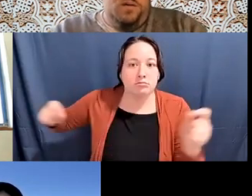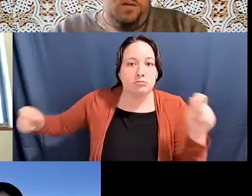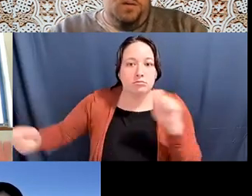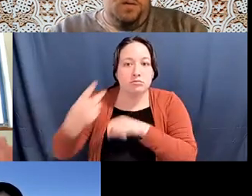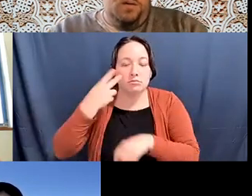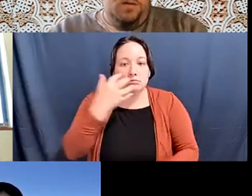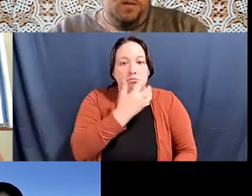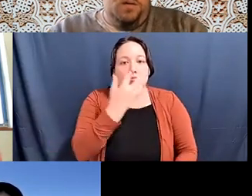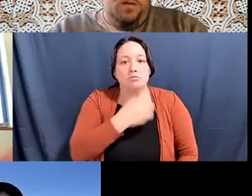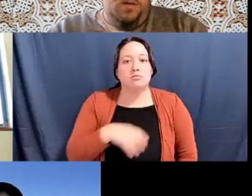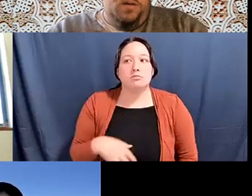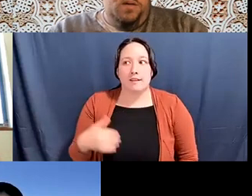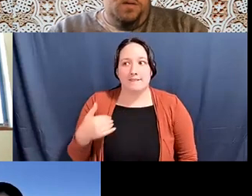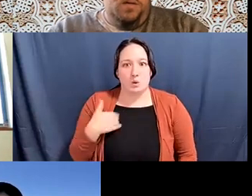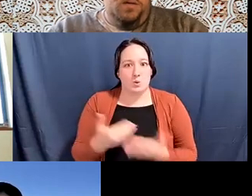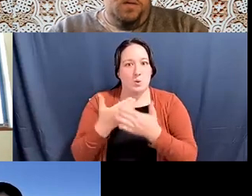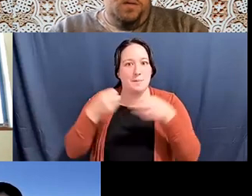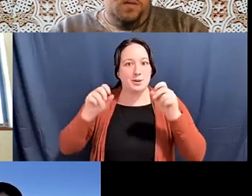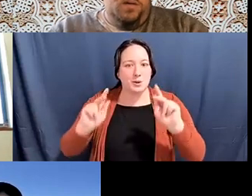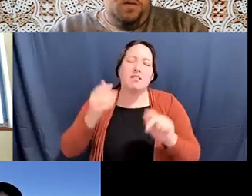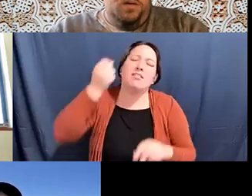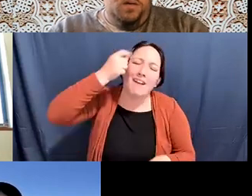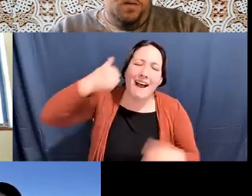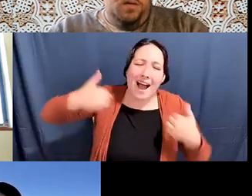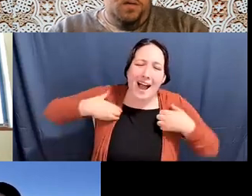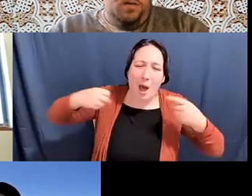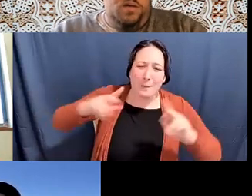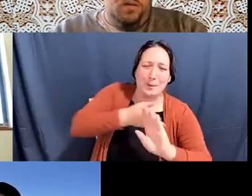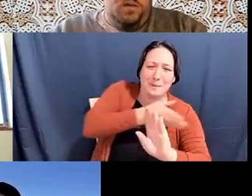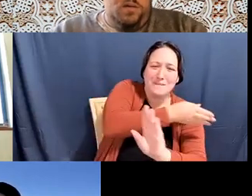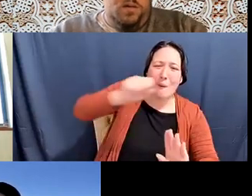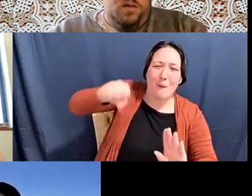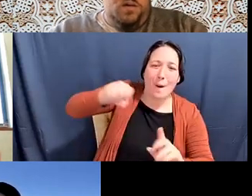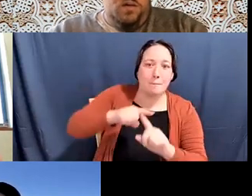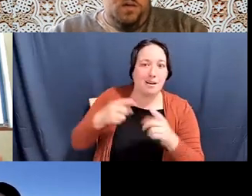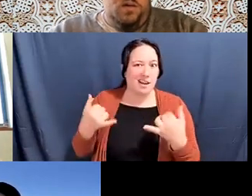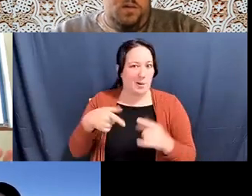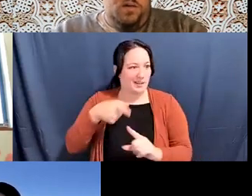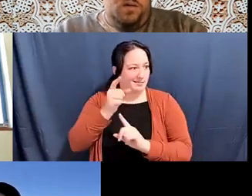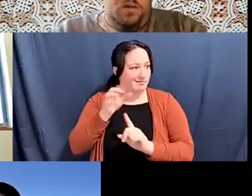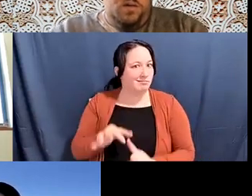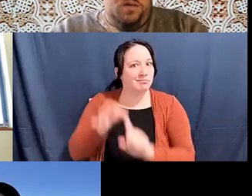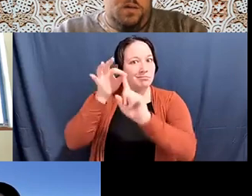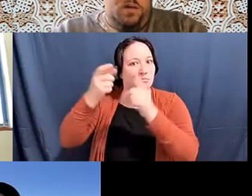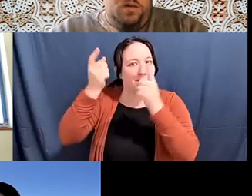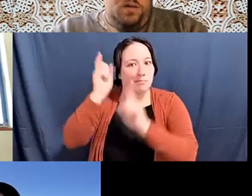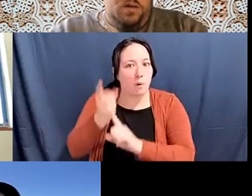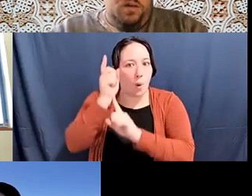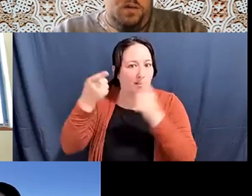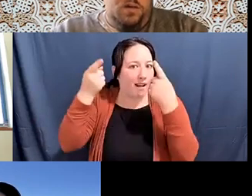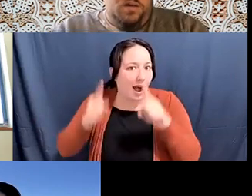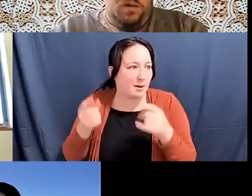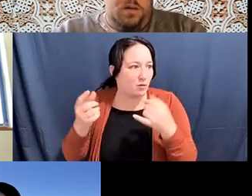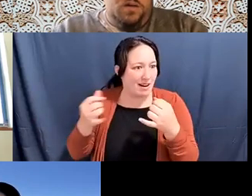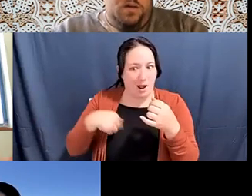Katherine Lee: Another opportunity, not that there weren't opportunities before, but we were at a very unique moment in the education system where we're going to have